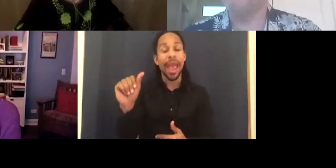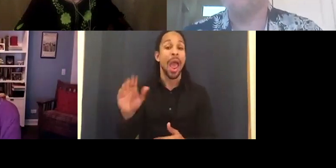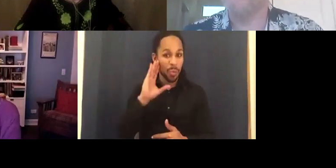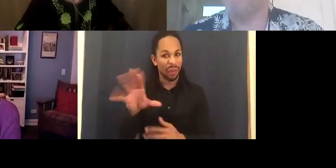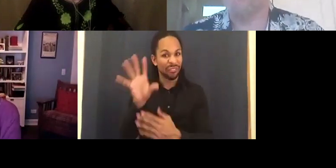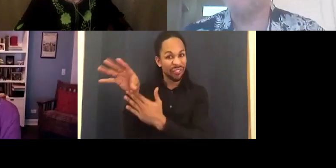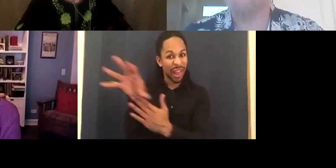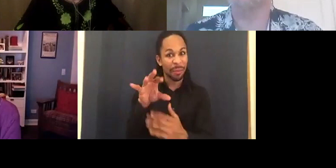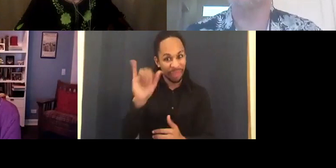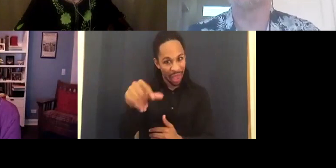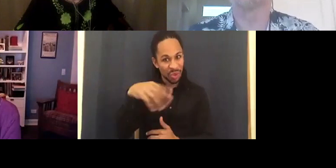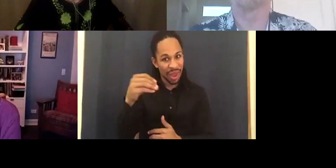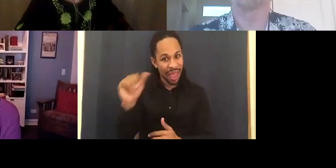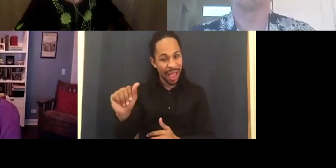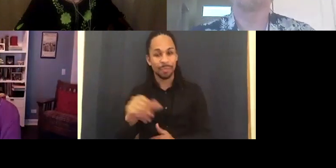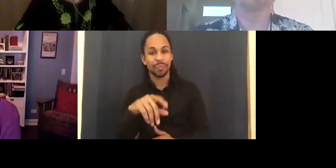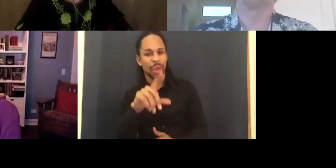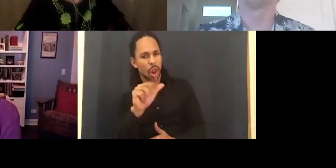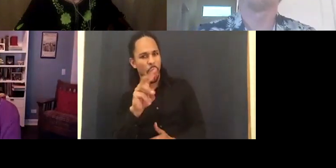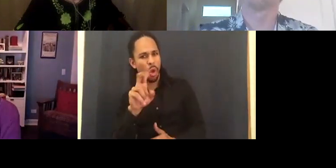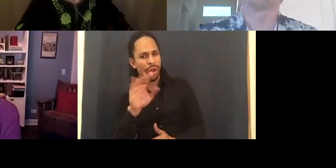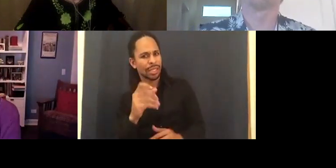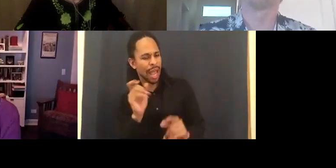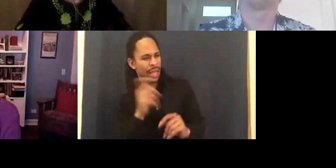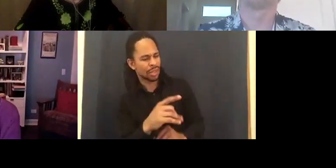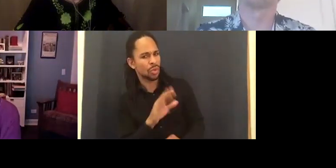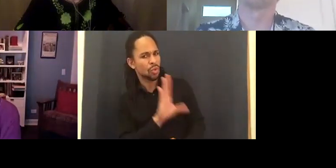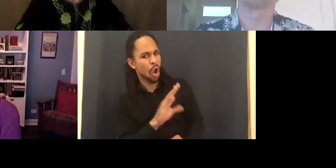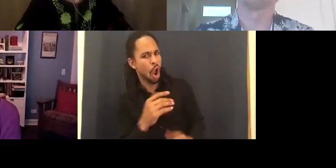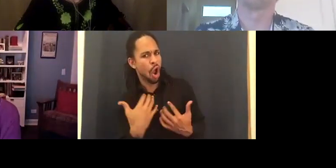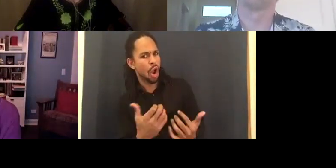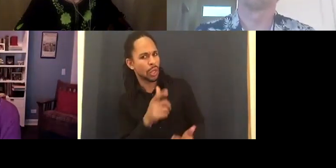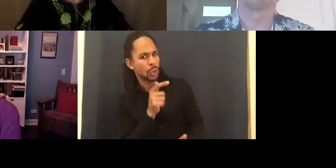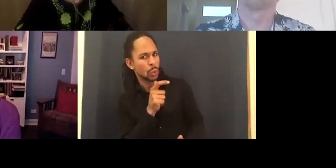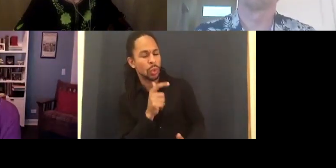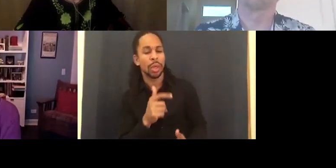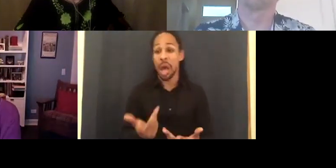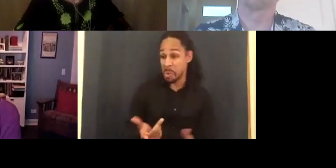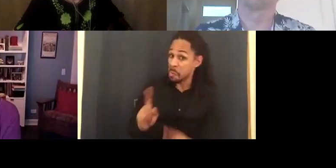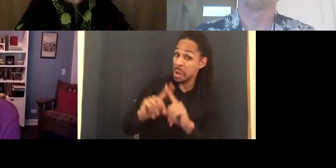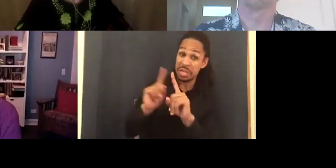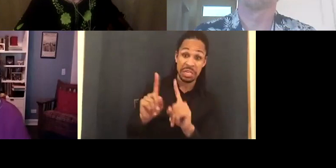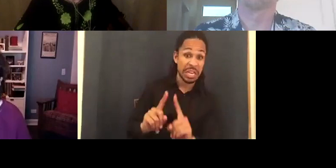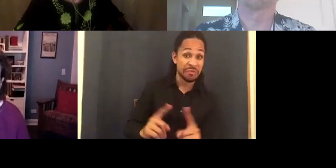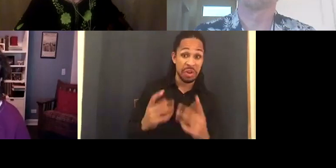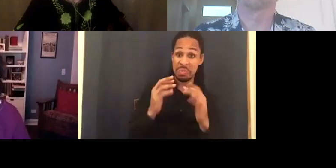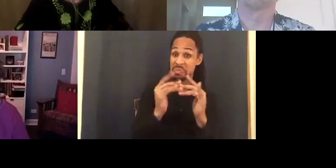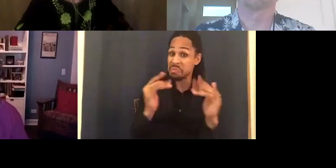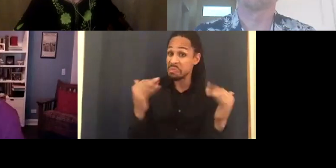audiences in that process? SALOME CHASNOFF: We had a range of audiences. We did one screening at access living